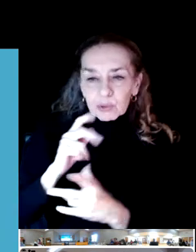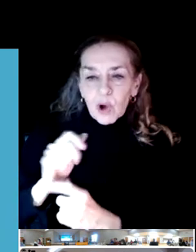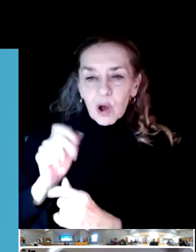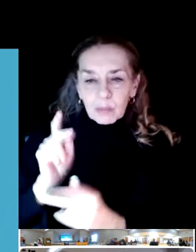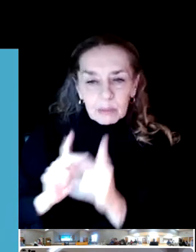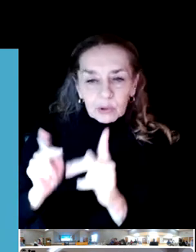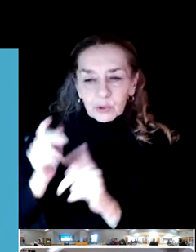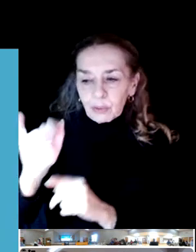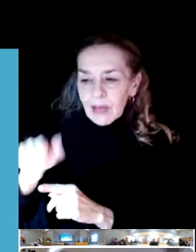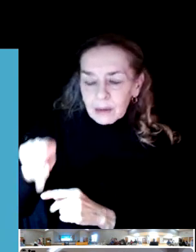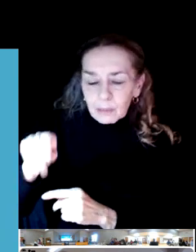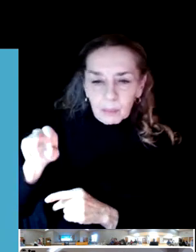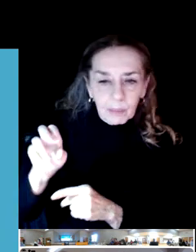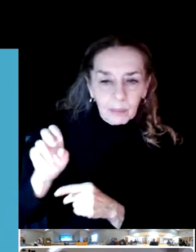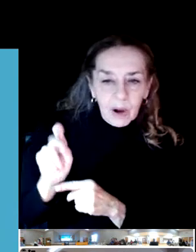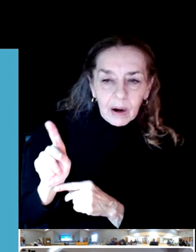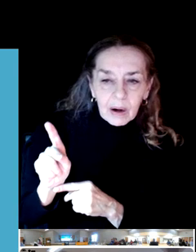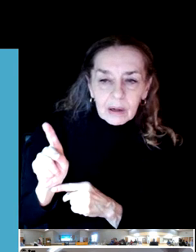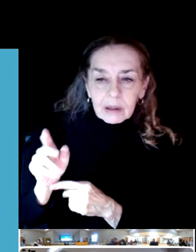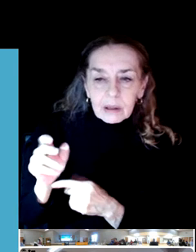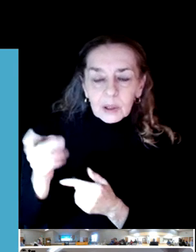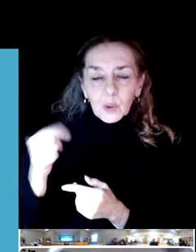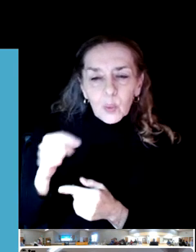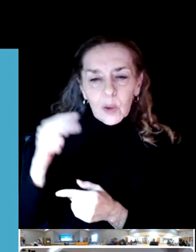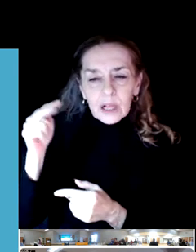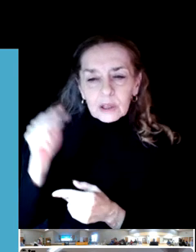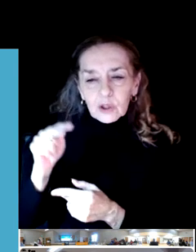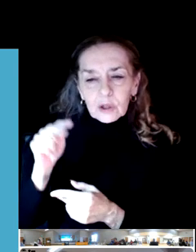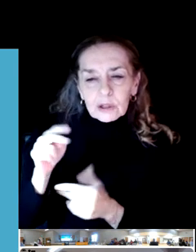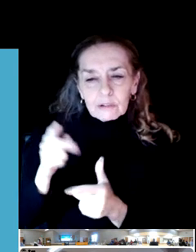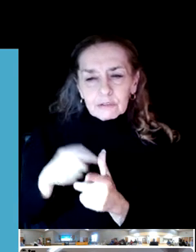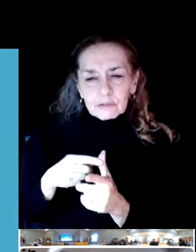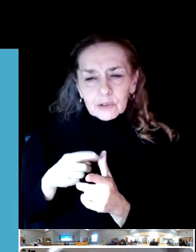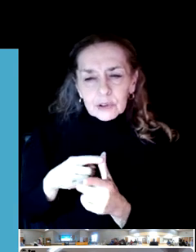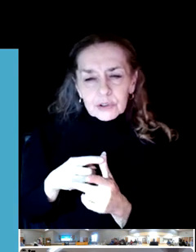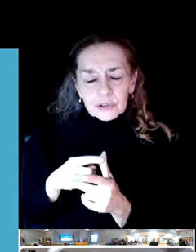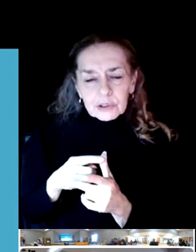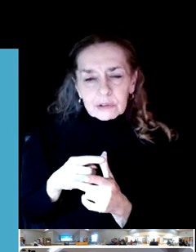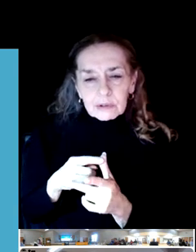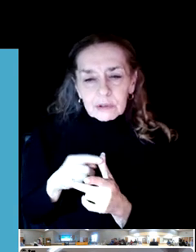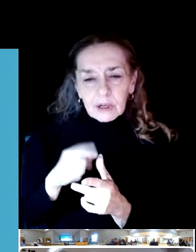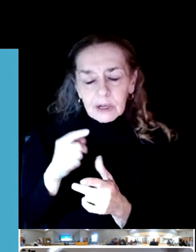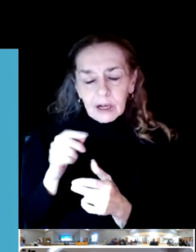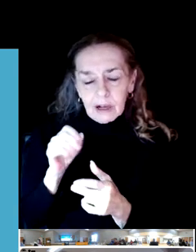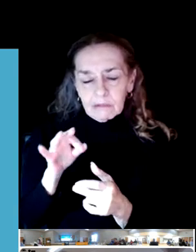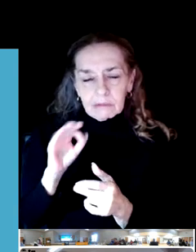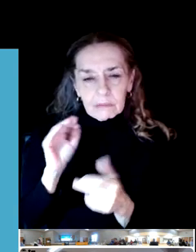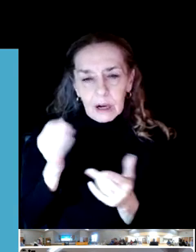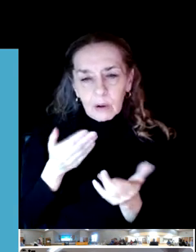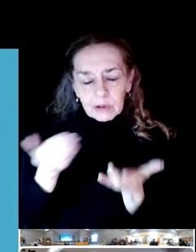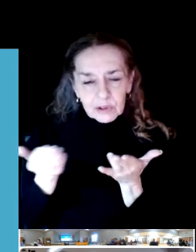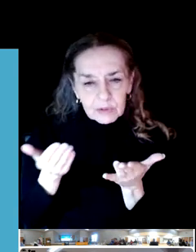And so we look first in terms of our level of service at how many different things are